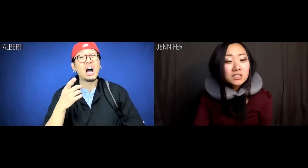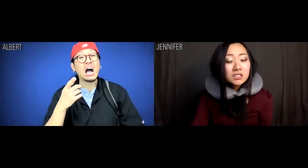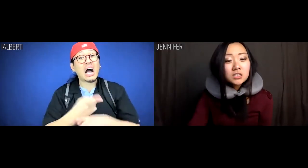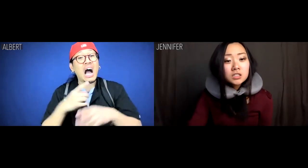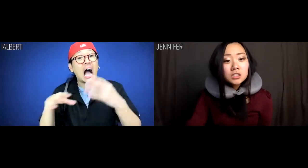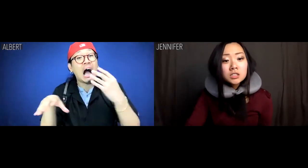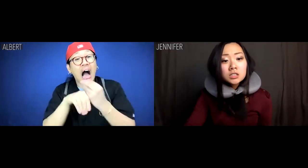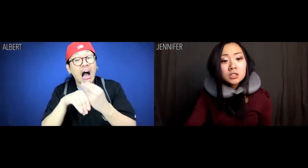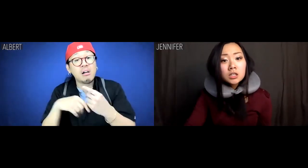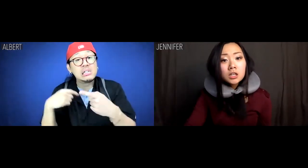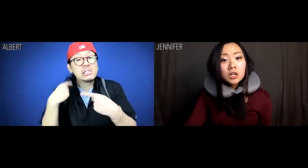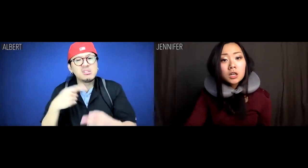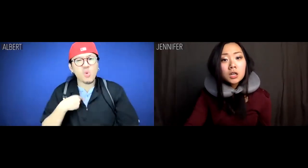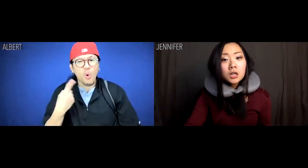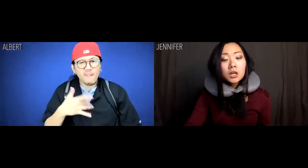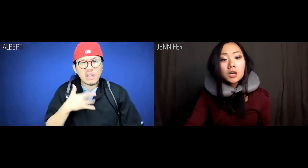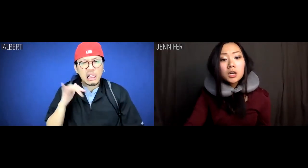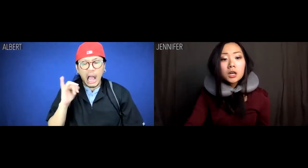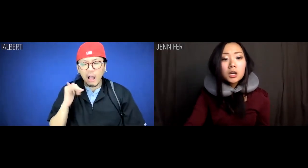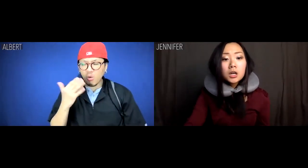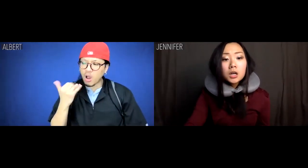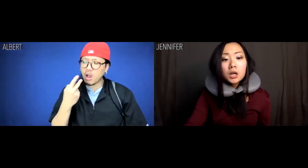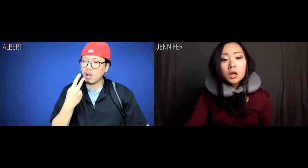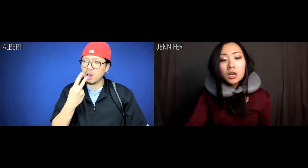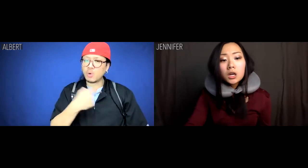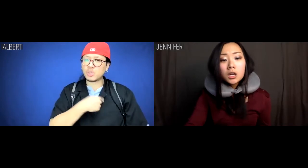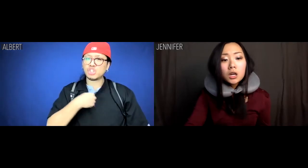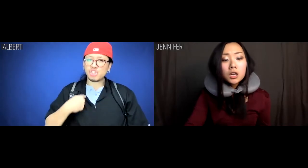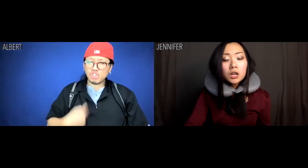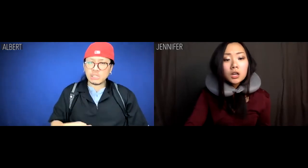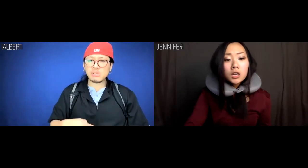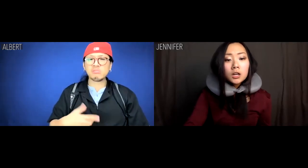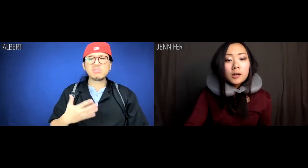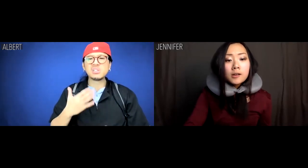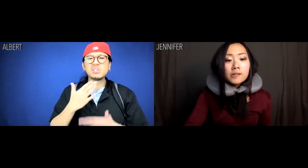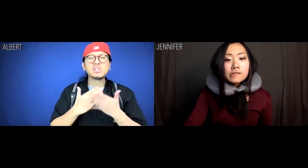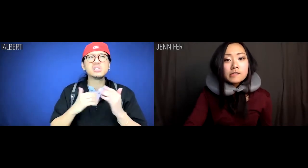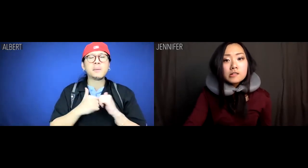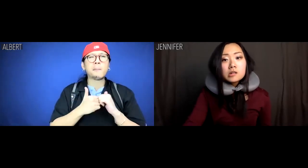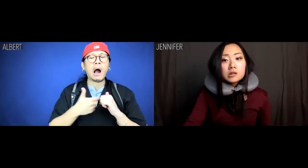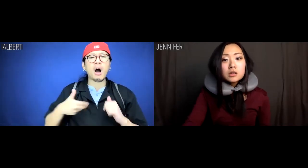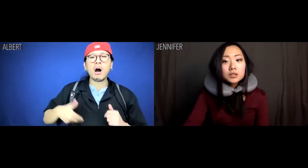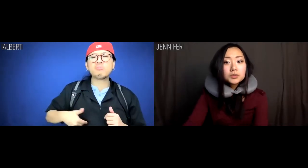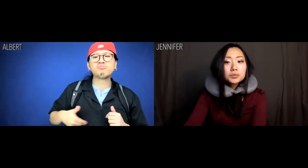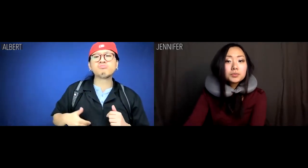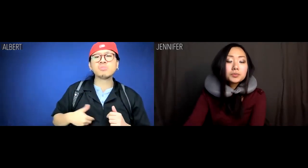Albert: Plus, like, I've always felt like because we're Chinese, that somehow primordially, we already speak it.